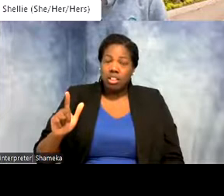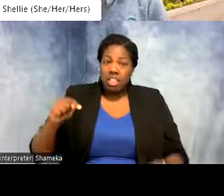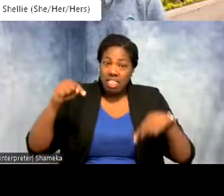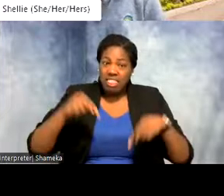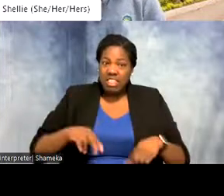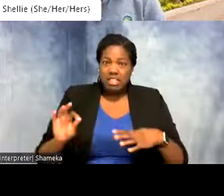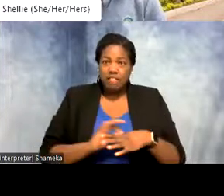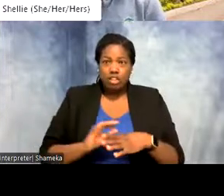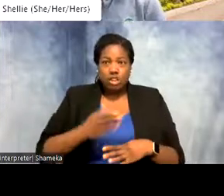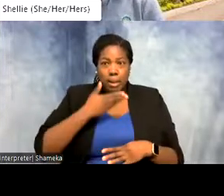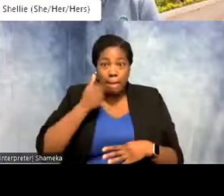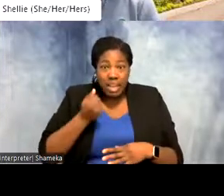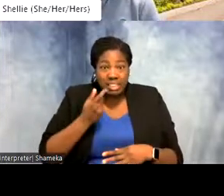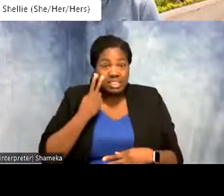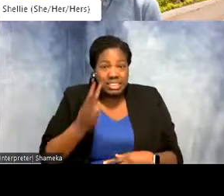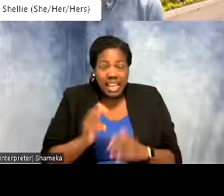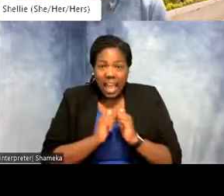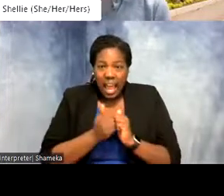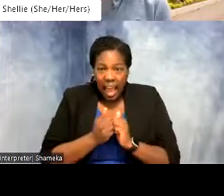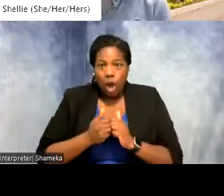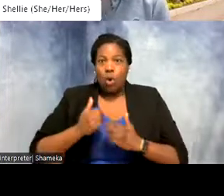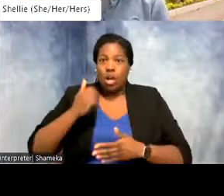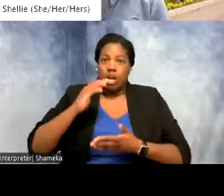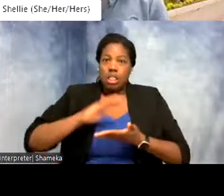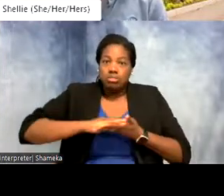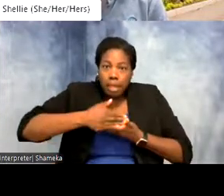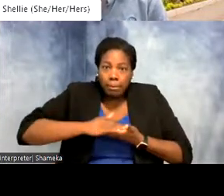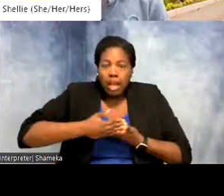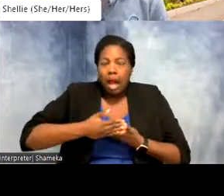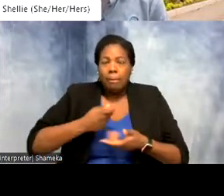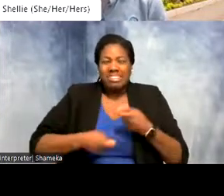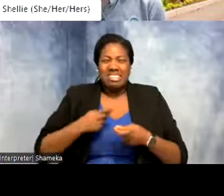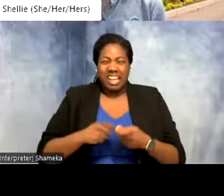is best viewed from a desktop computer instead of a tablet or phone. If you're having trouble with